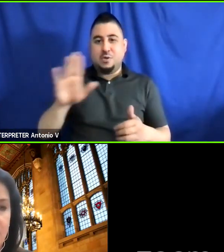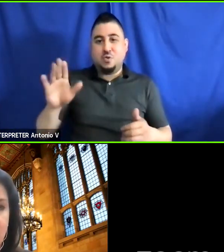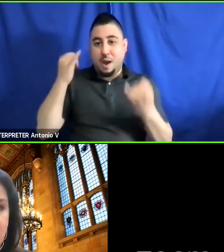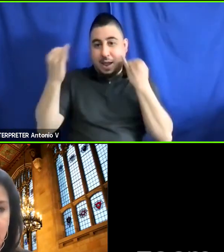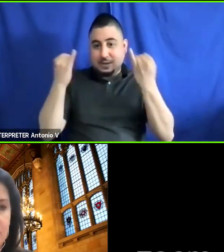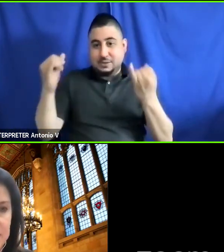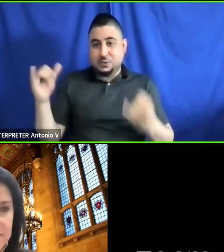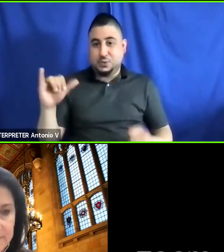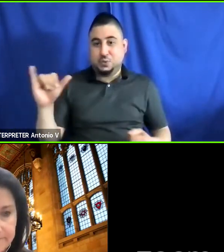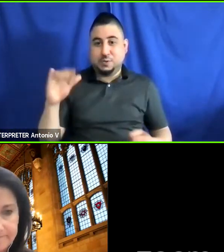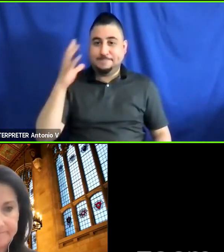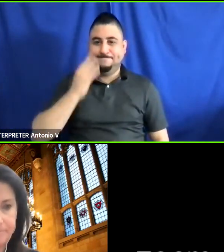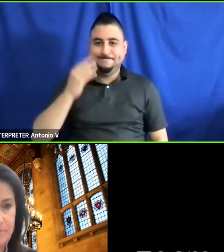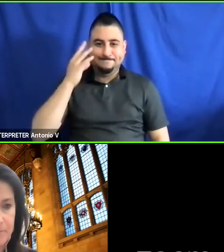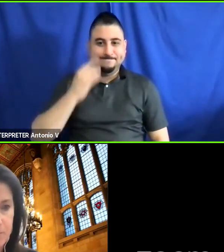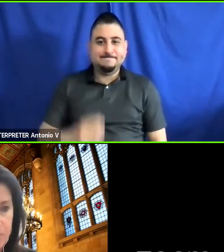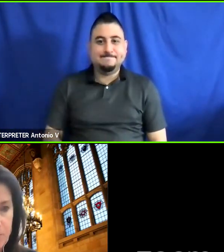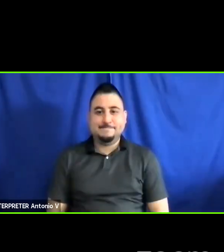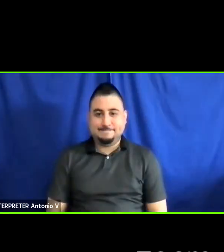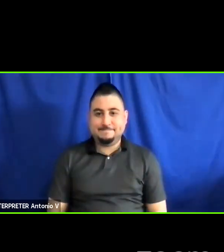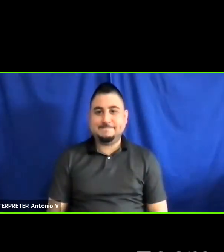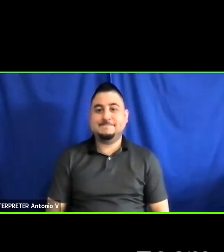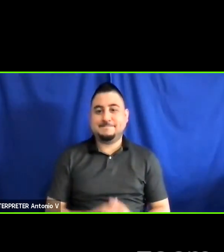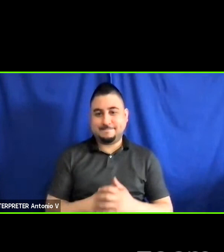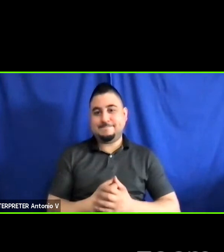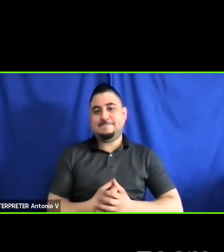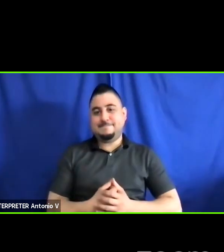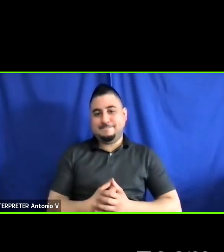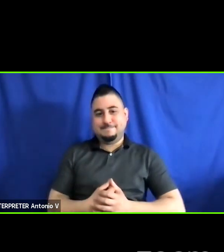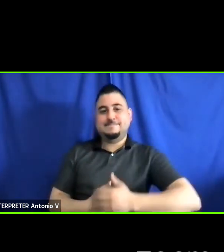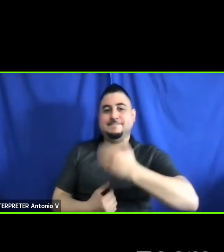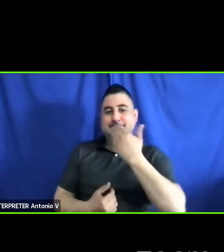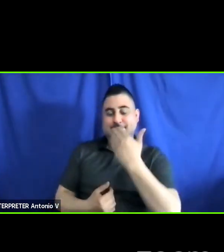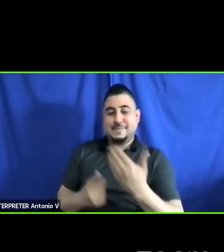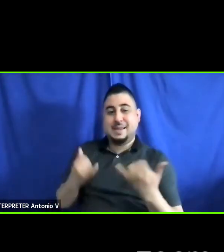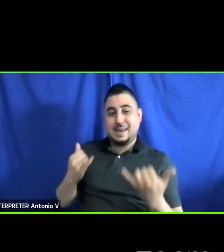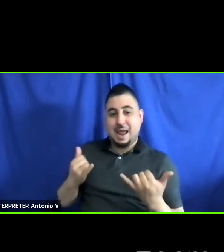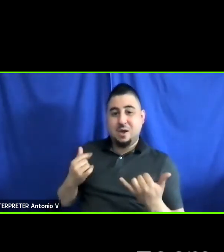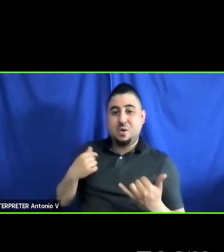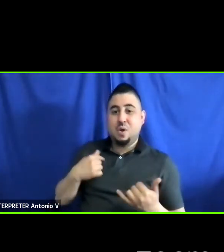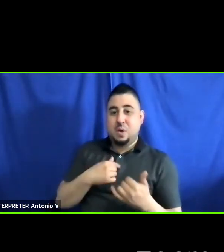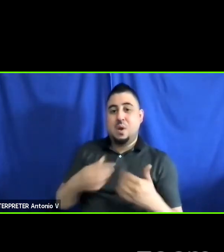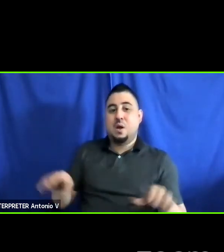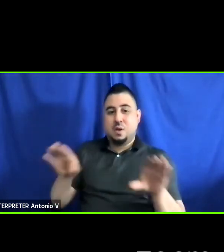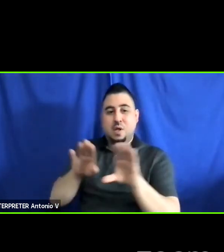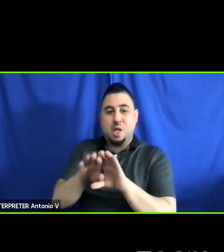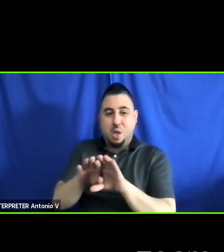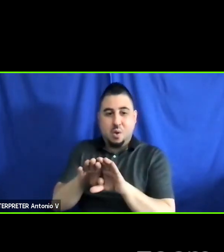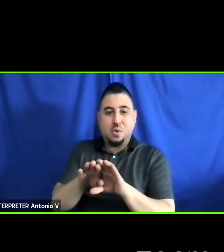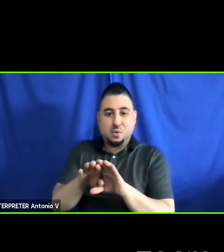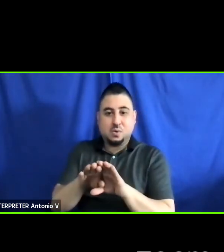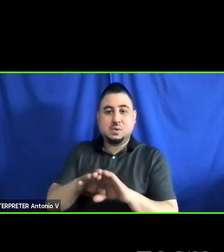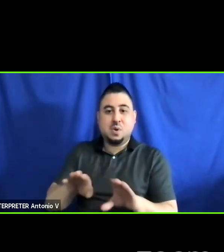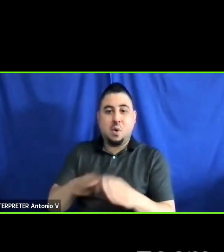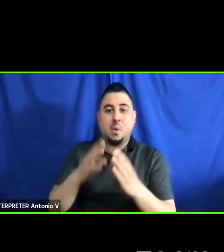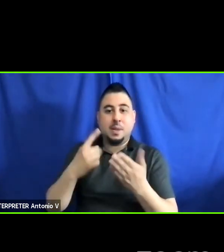Thank you. So, we are going to close out the -- the open dialogue session